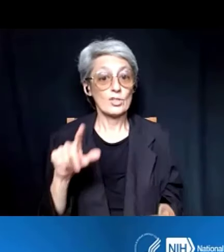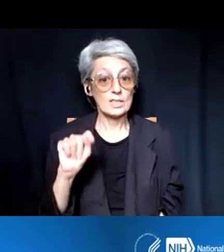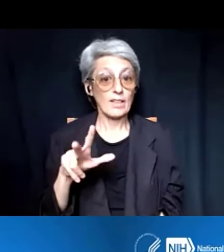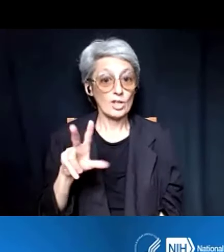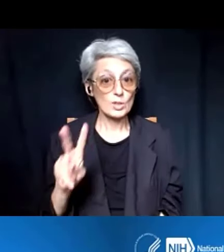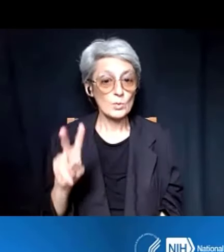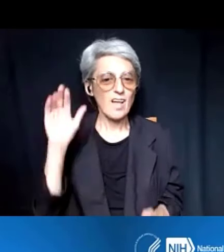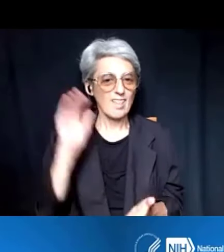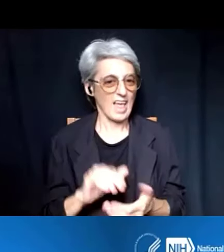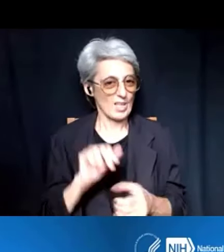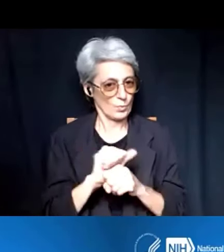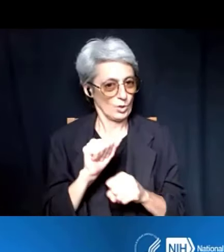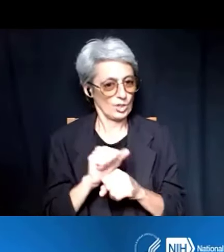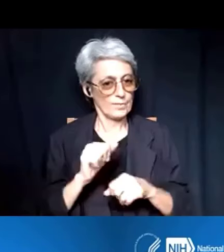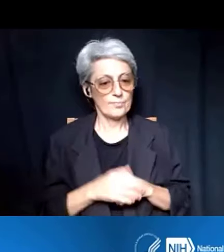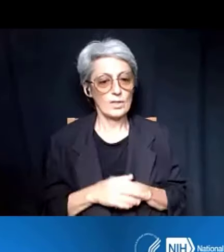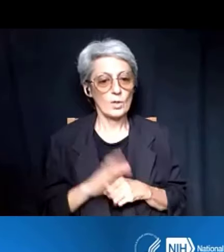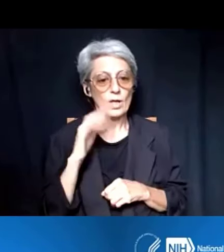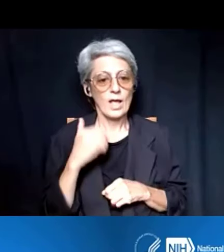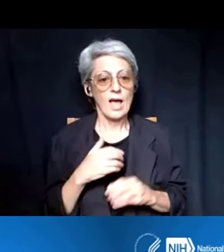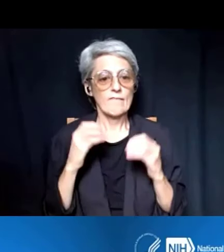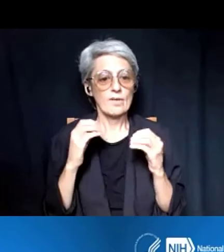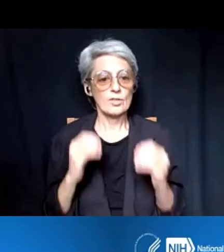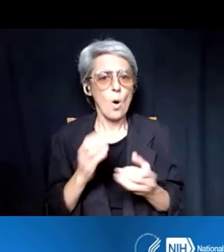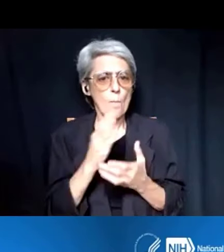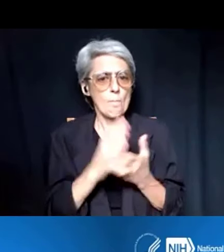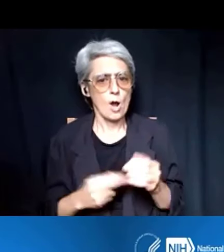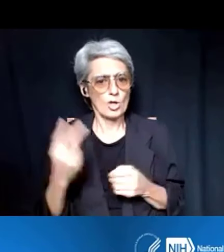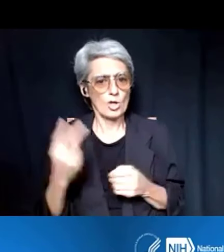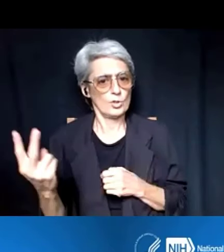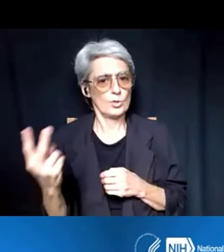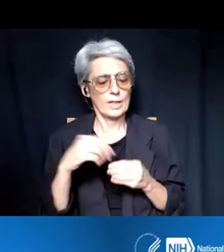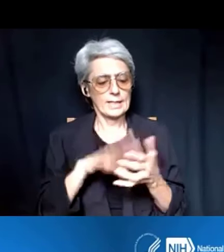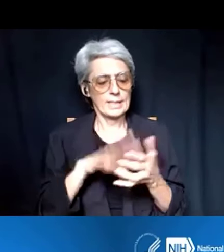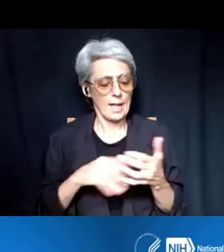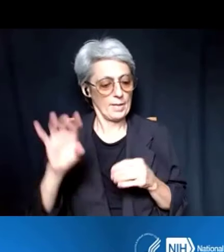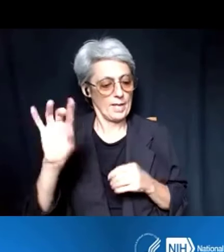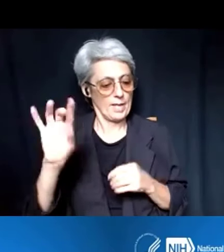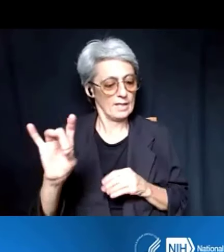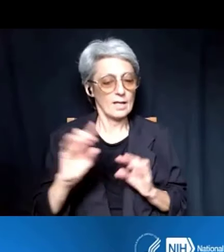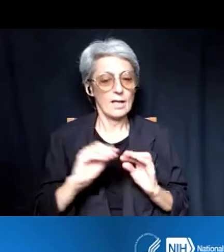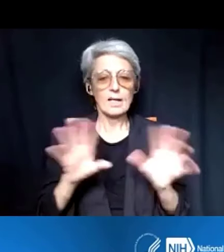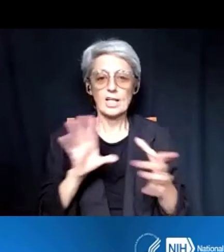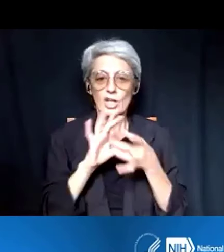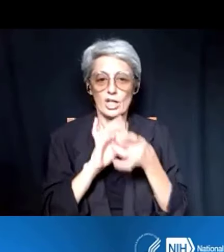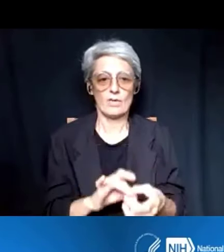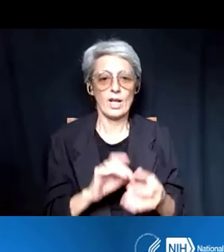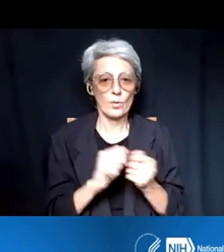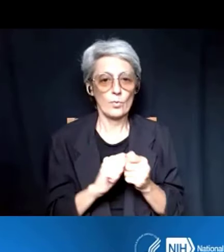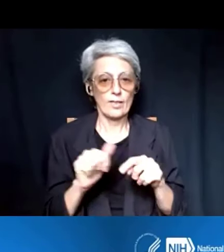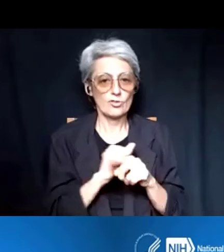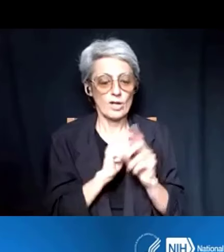So, there will be no Part 2 of Table 8, those clearly associated with the training grant. You can always describe relevant information